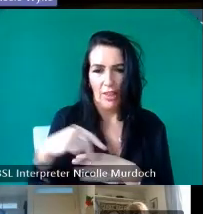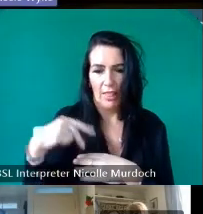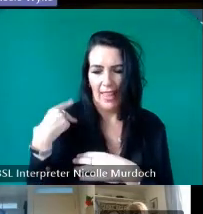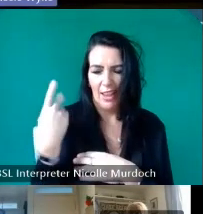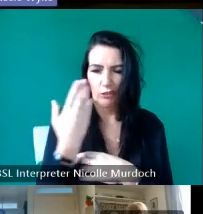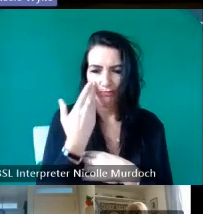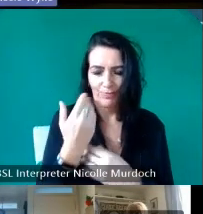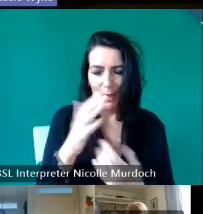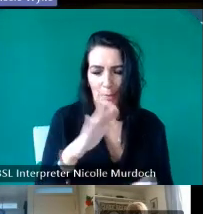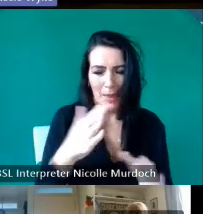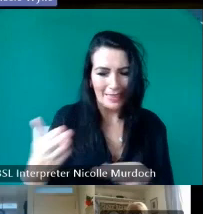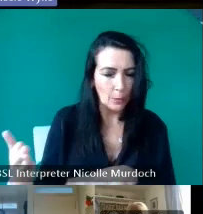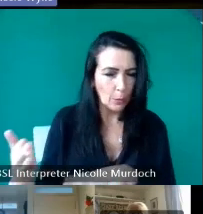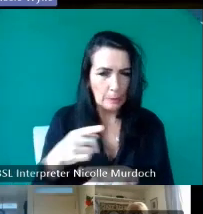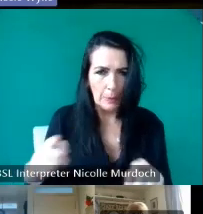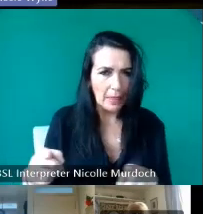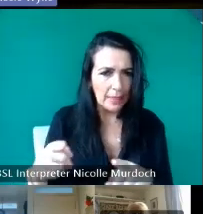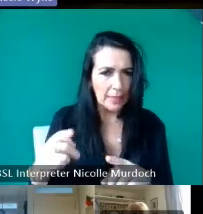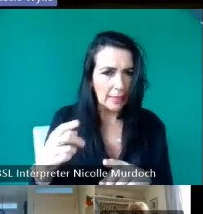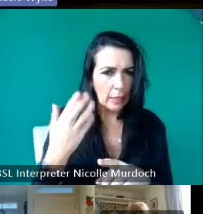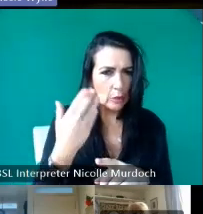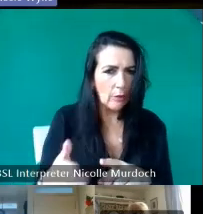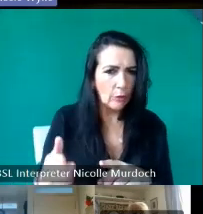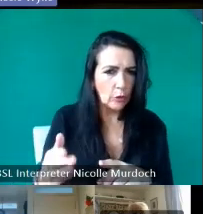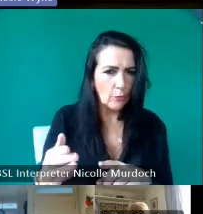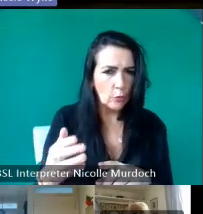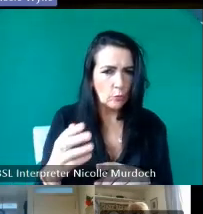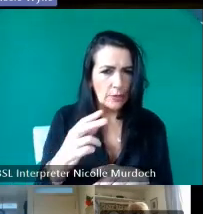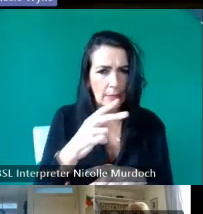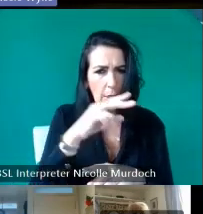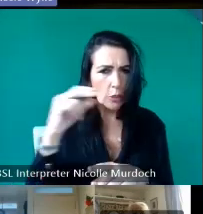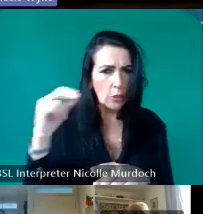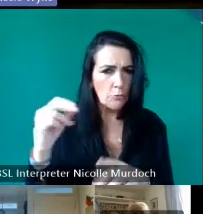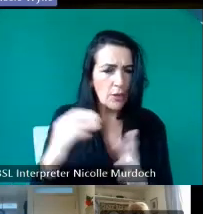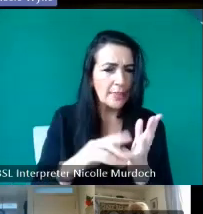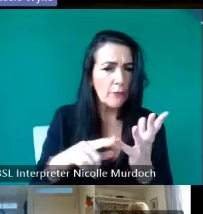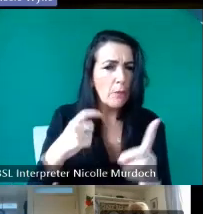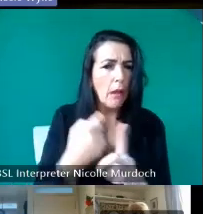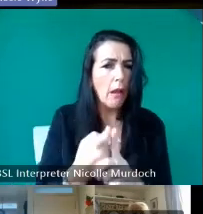uh any of you has seen the prince of Mark that was a film made about his life that was shown on